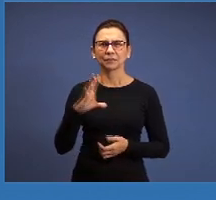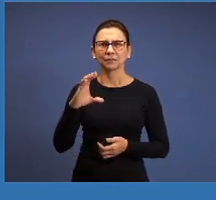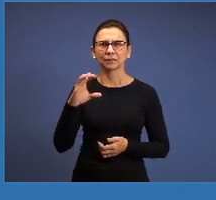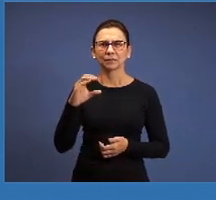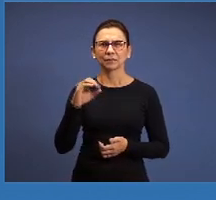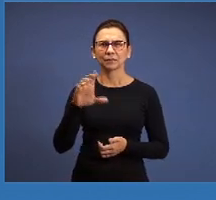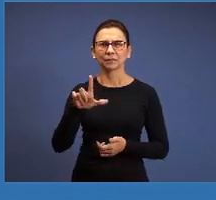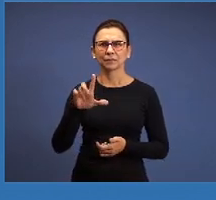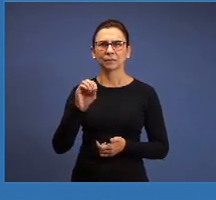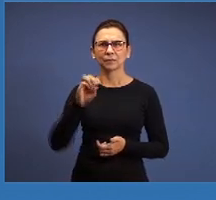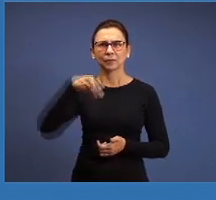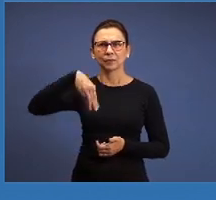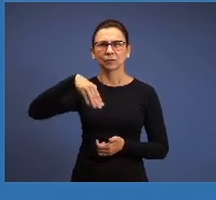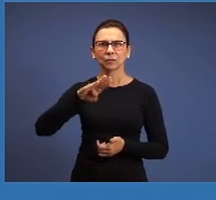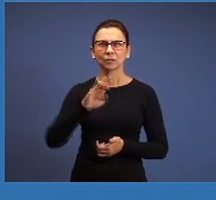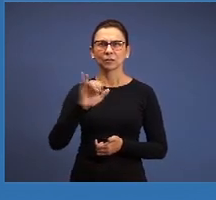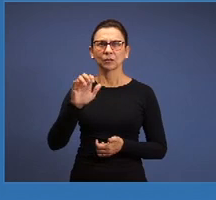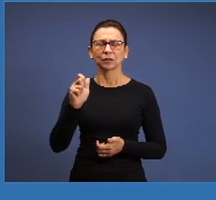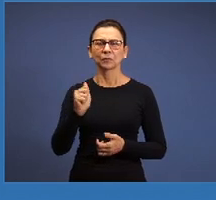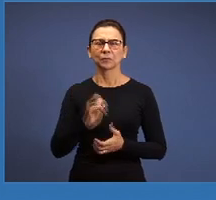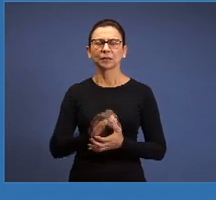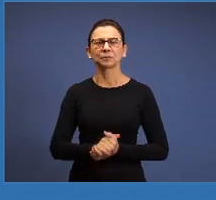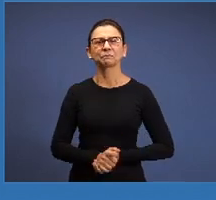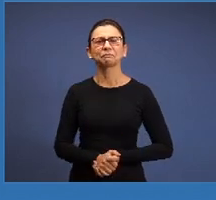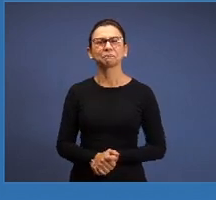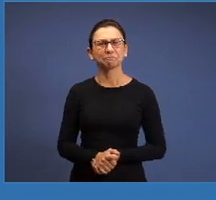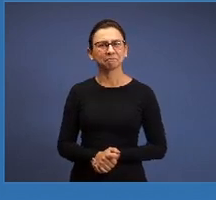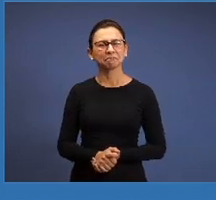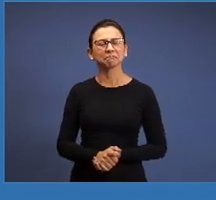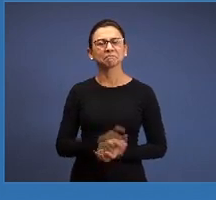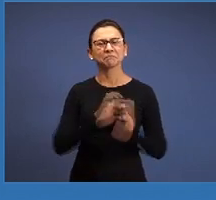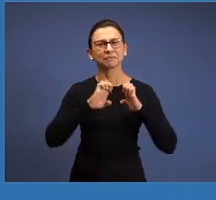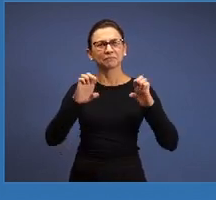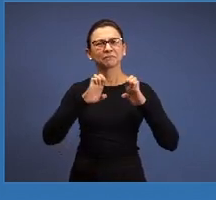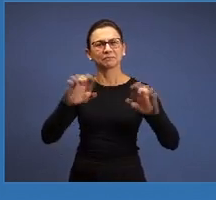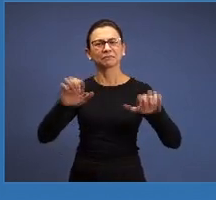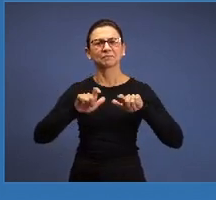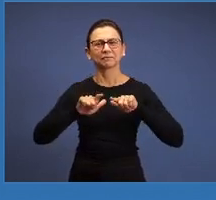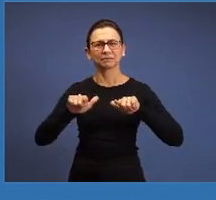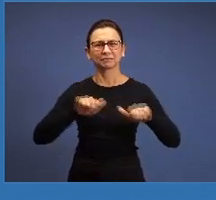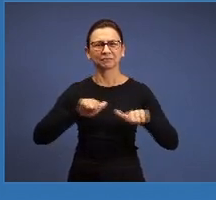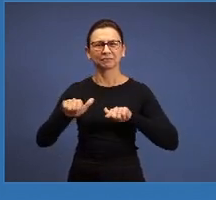the meetings and the evangelistic works of our brethren there in Colombia, it's a